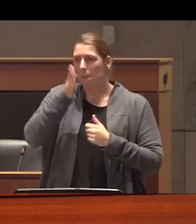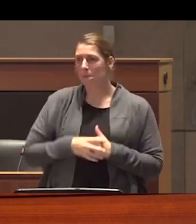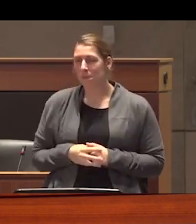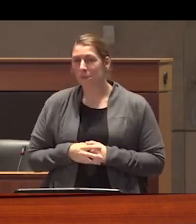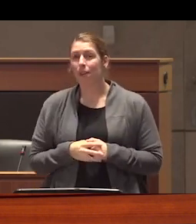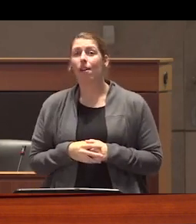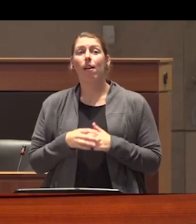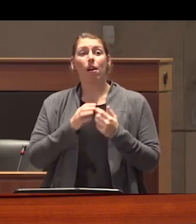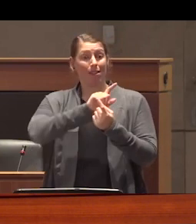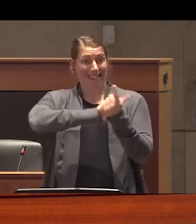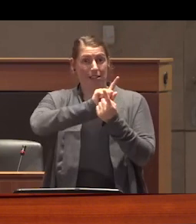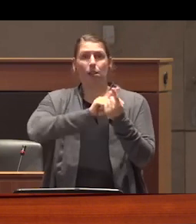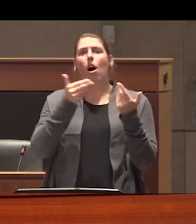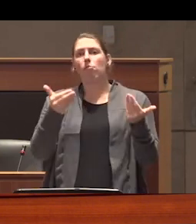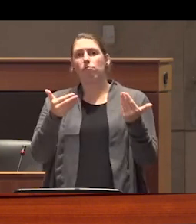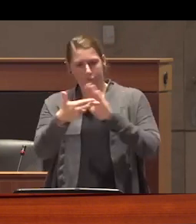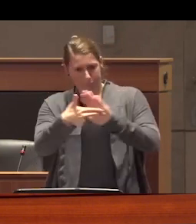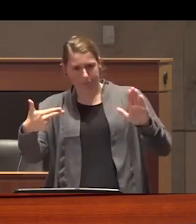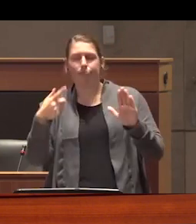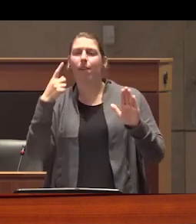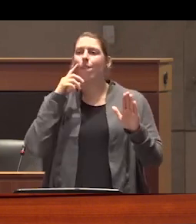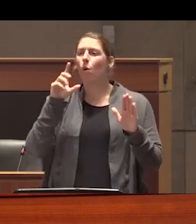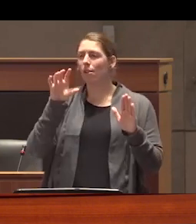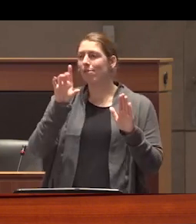then have the power to diagnose someone with a substance use disorder and prescribe a treatment